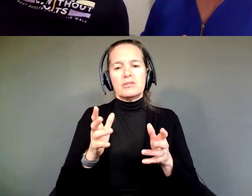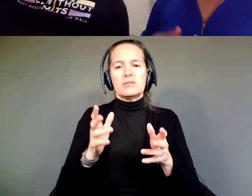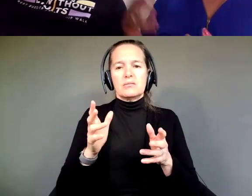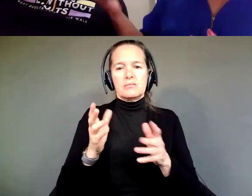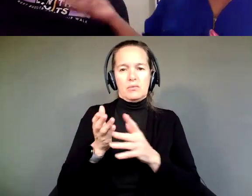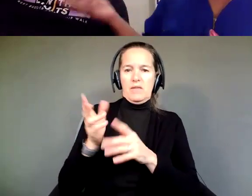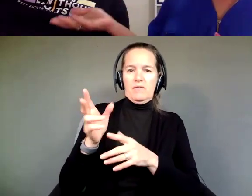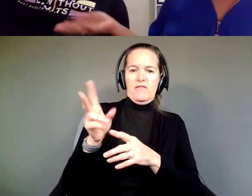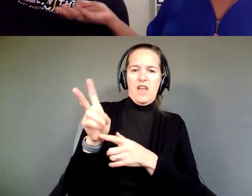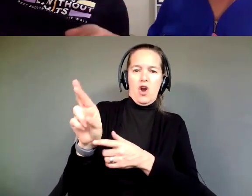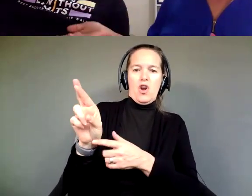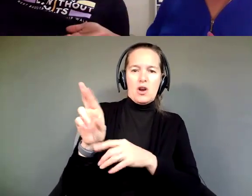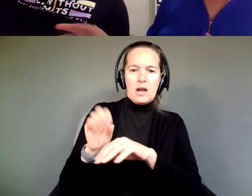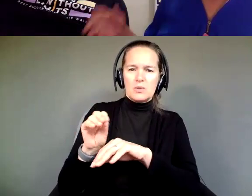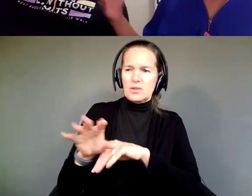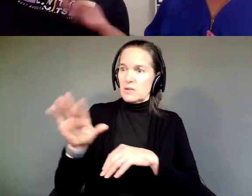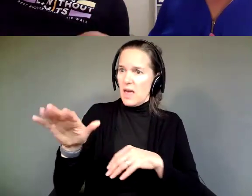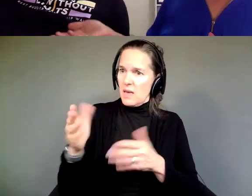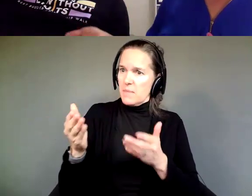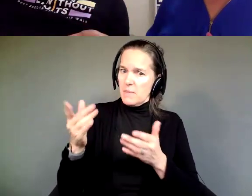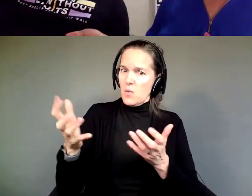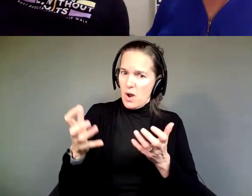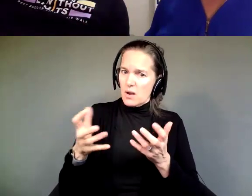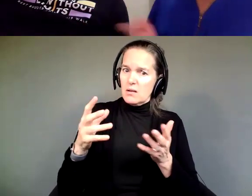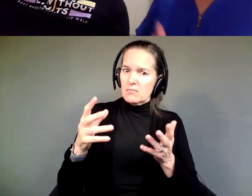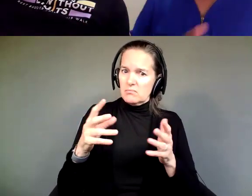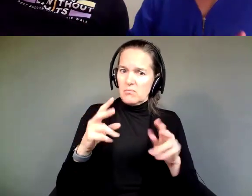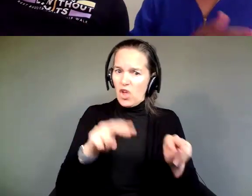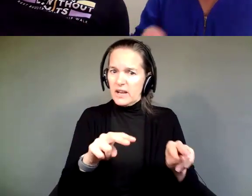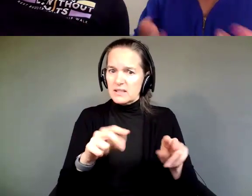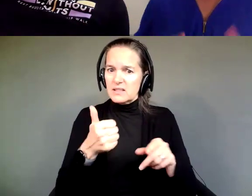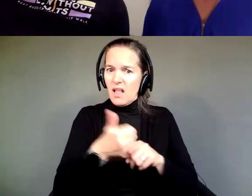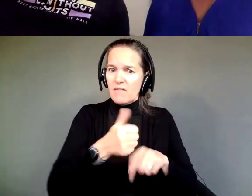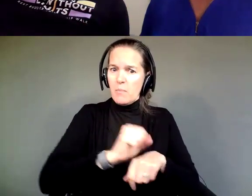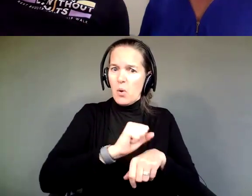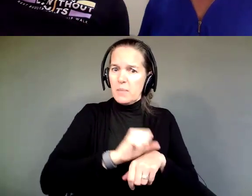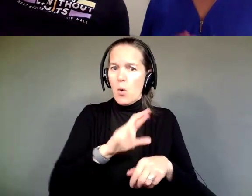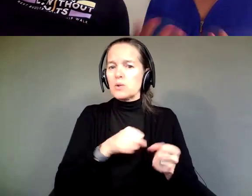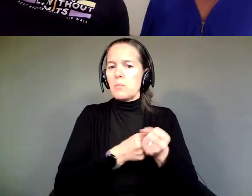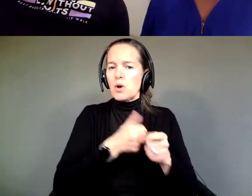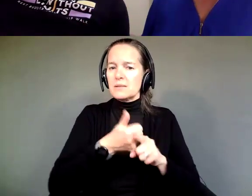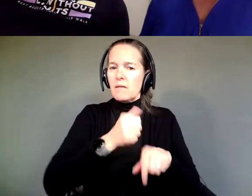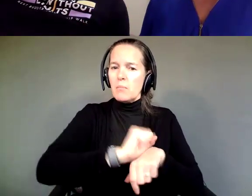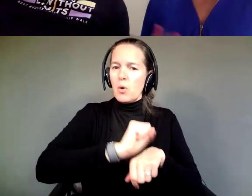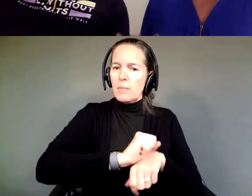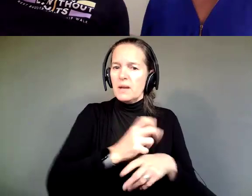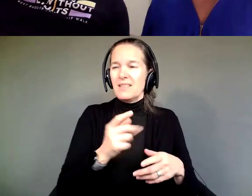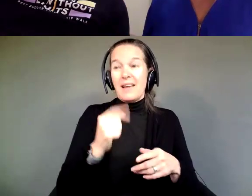that you know, maybe you ought to look into self employment or supported self employment, not just, like you talked about earlier, Sheila, that regular wage job just doesn't work for